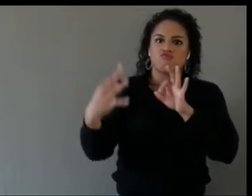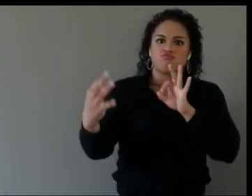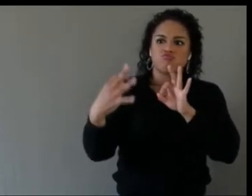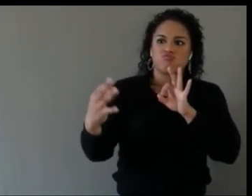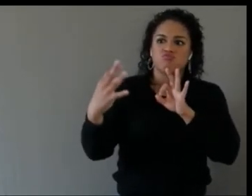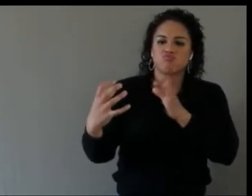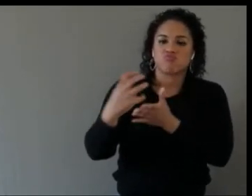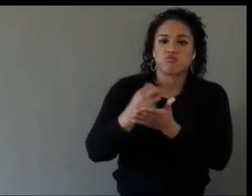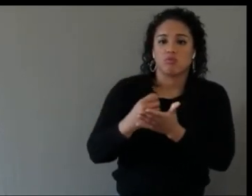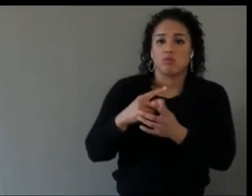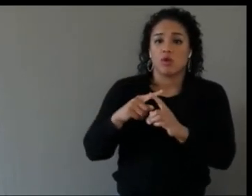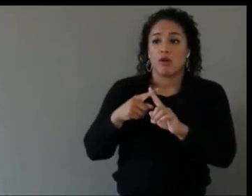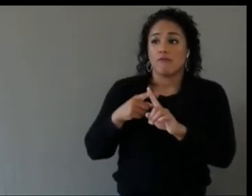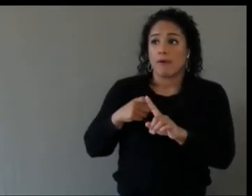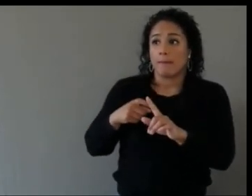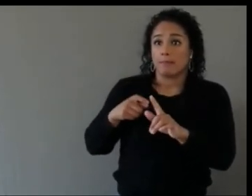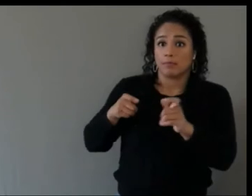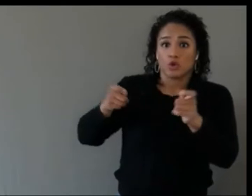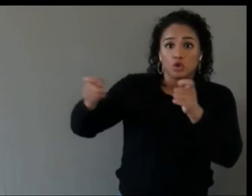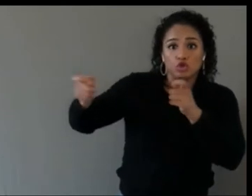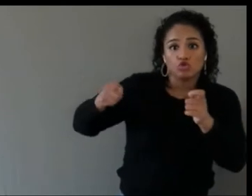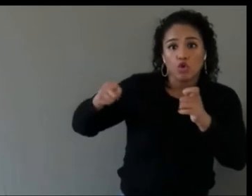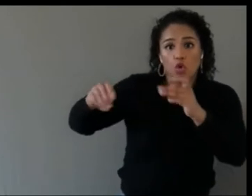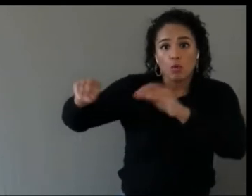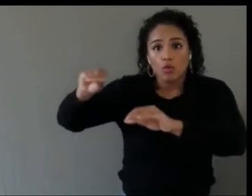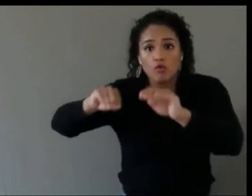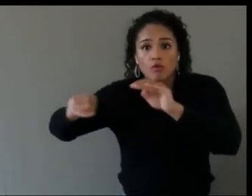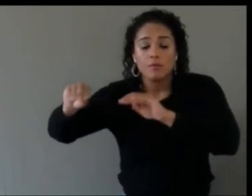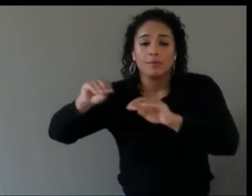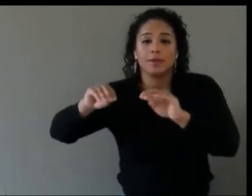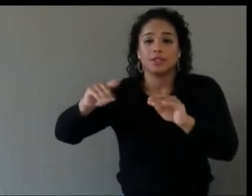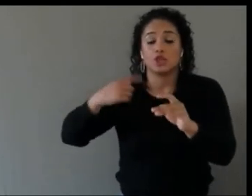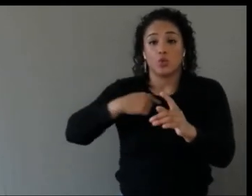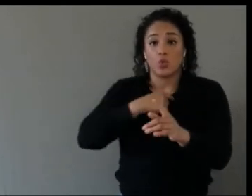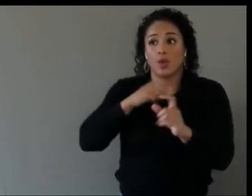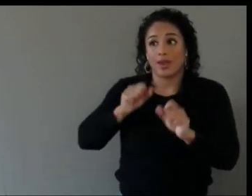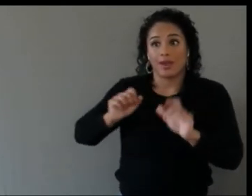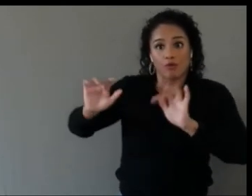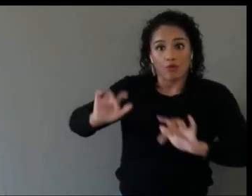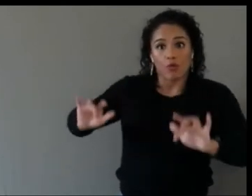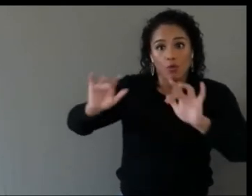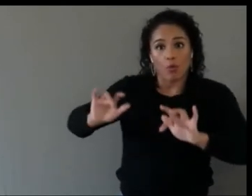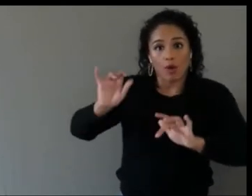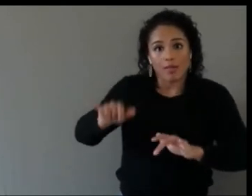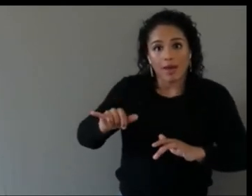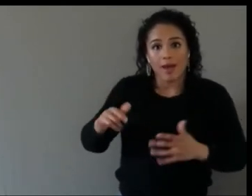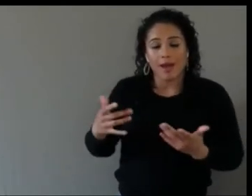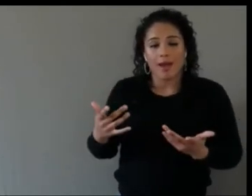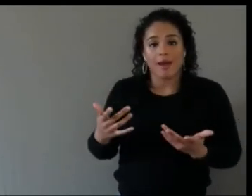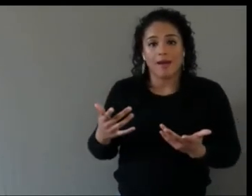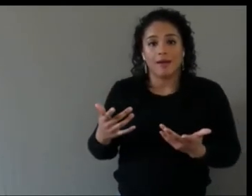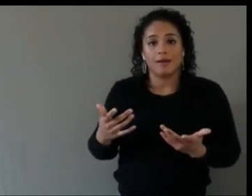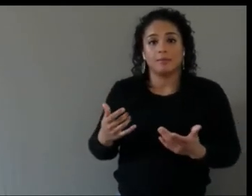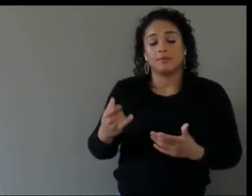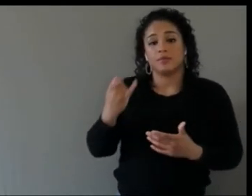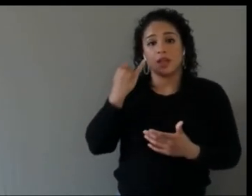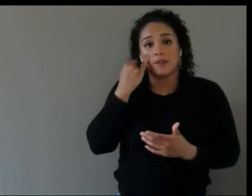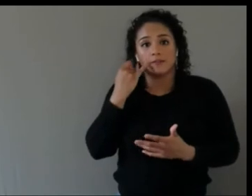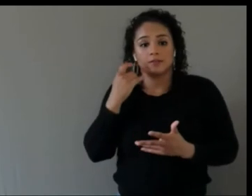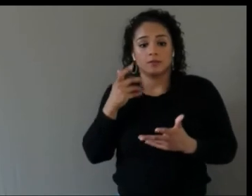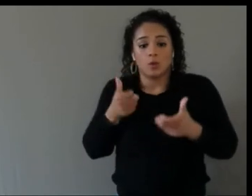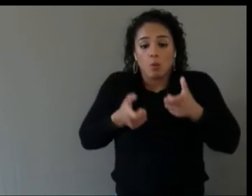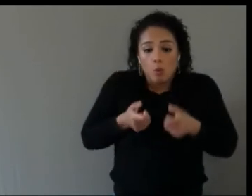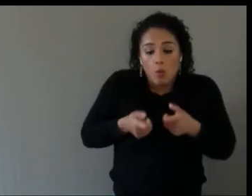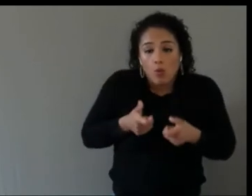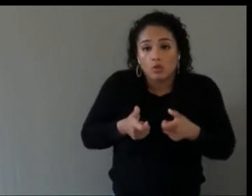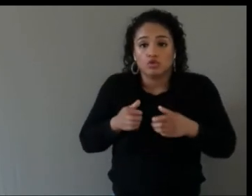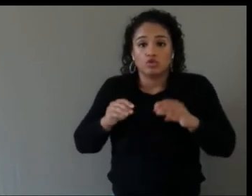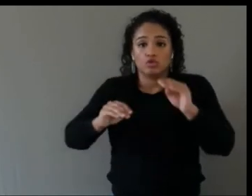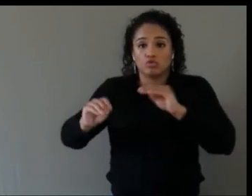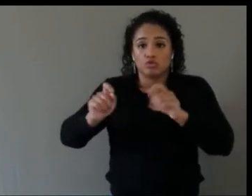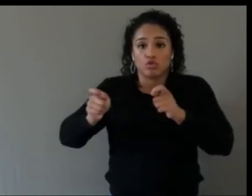record that, and record whether it's a motion controllers or hand tracking or eye tracking,